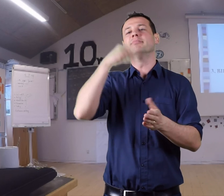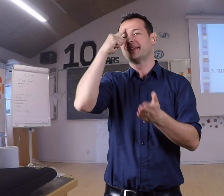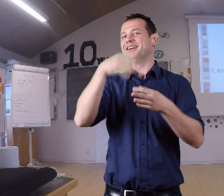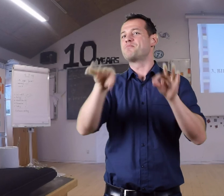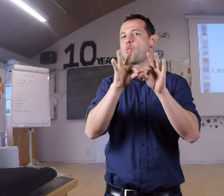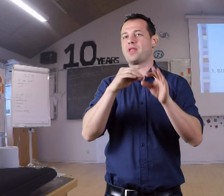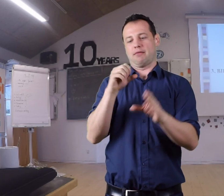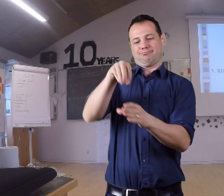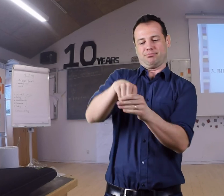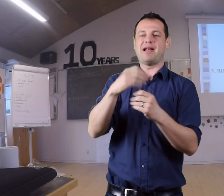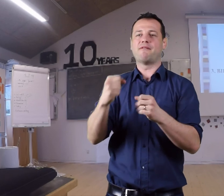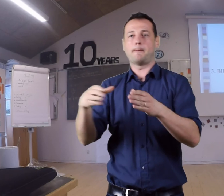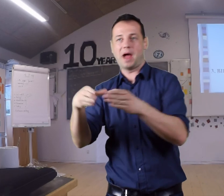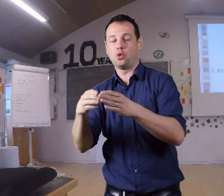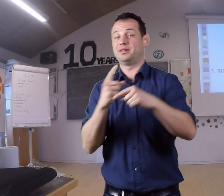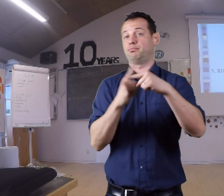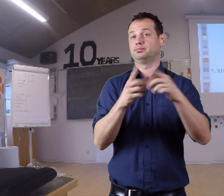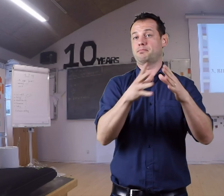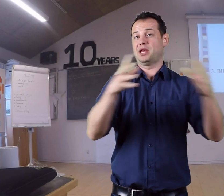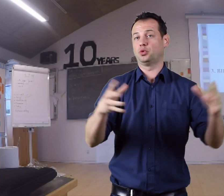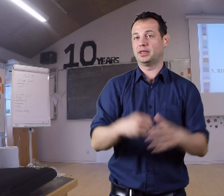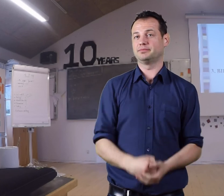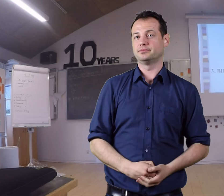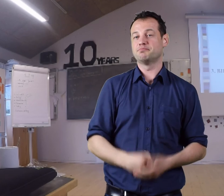I think it's important to have a minority and majority language.